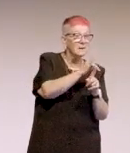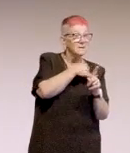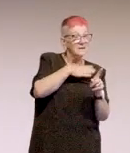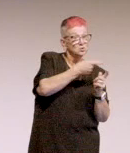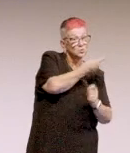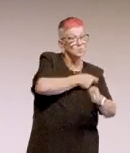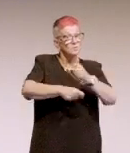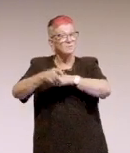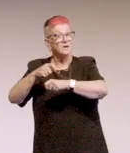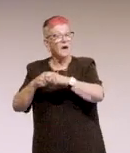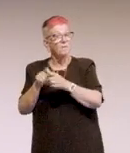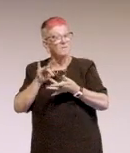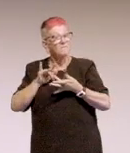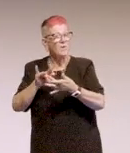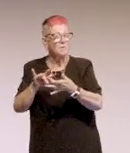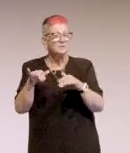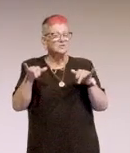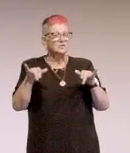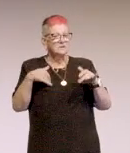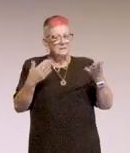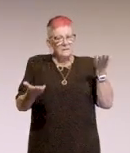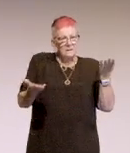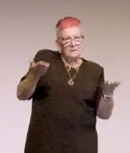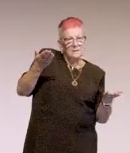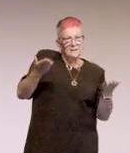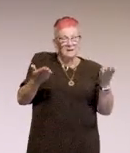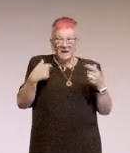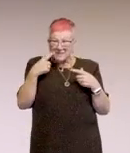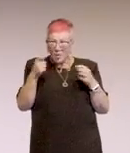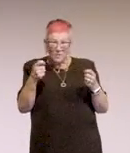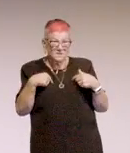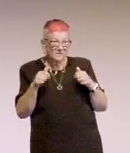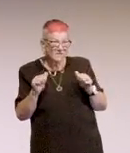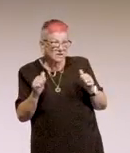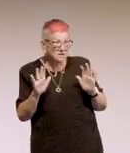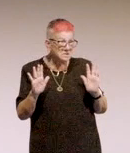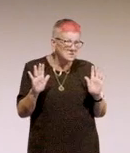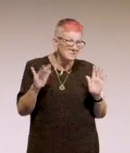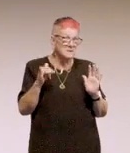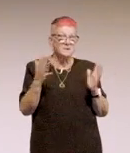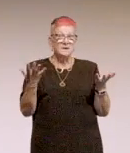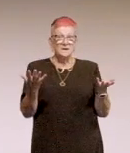But yeah, I'm not sure yet. I must be getting close to time, I think.